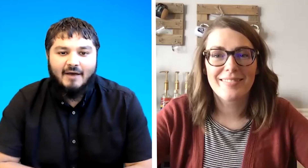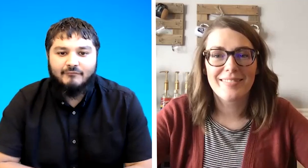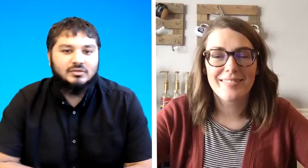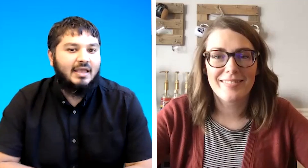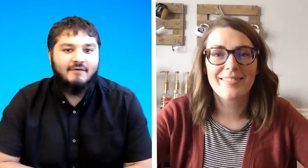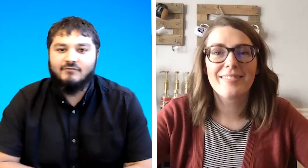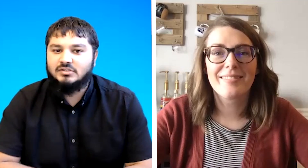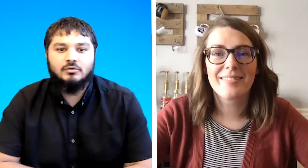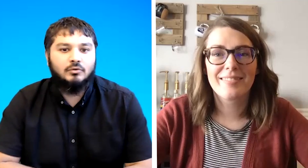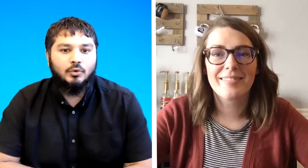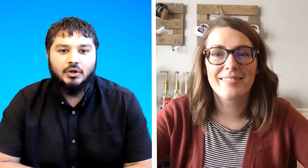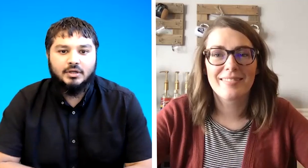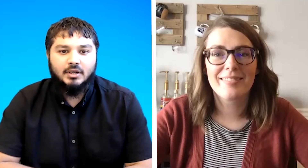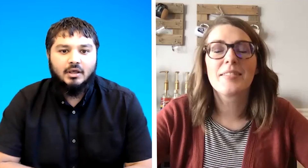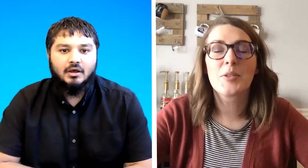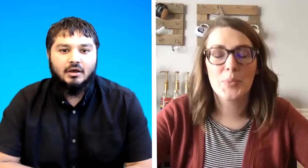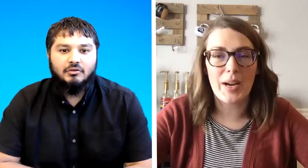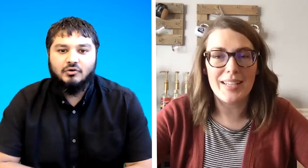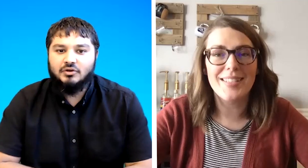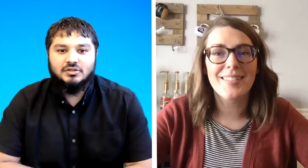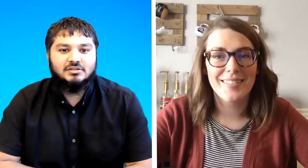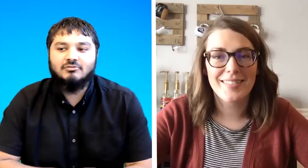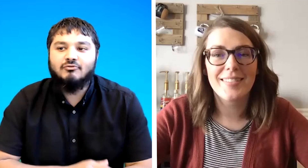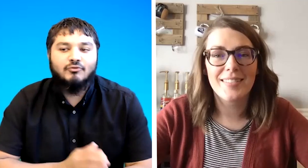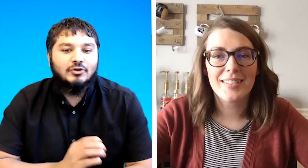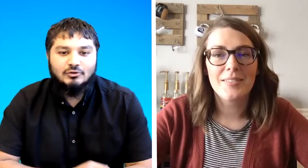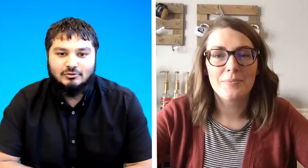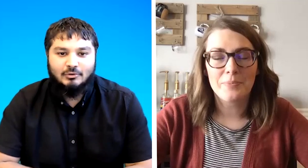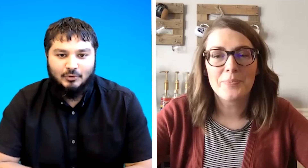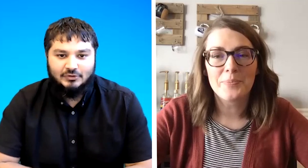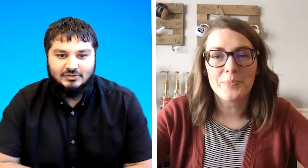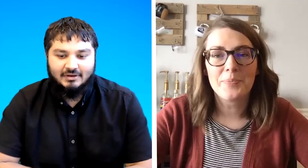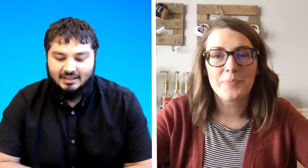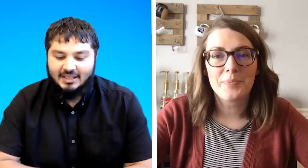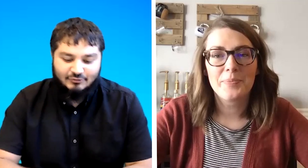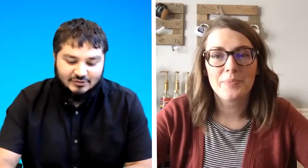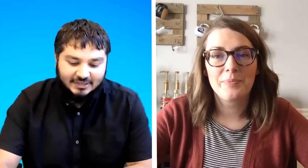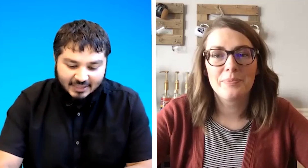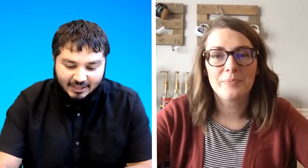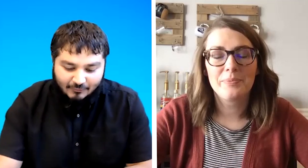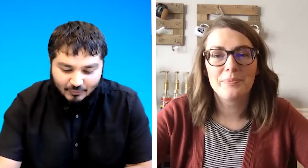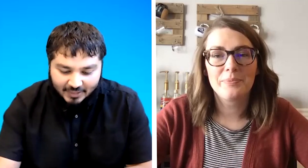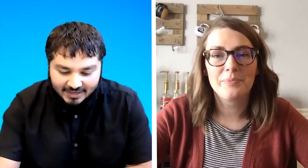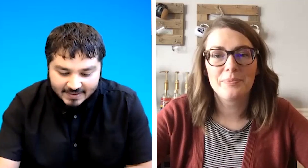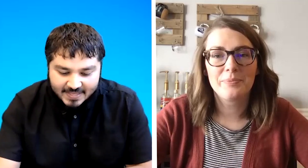to say every single word uh you can just reduce the words okay interesting thank you for that